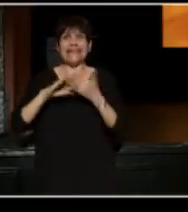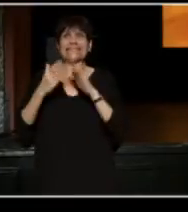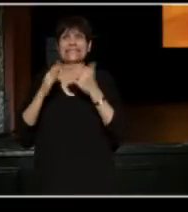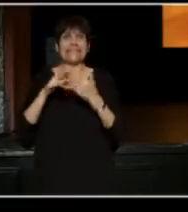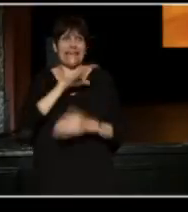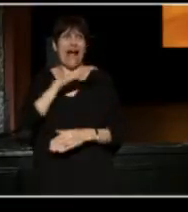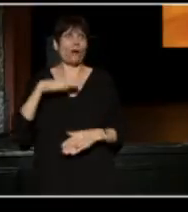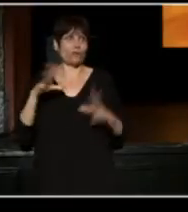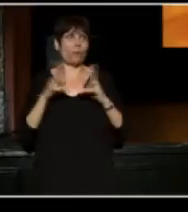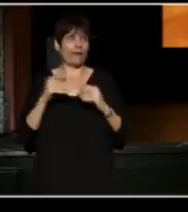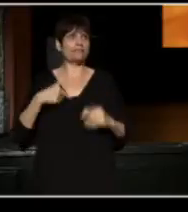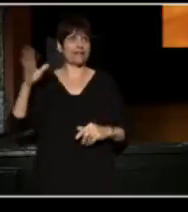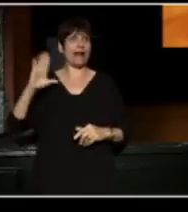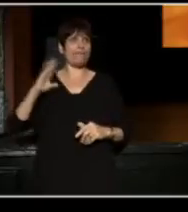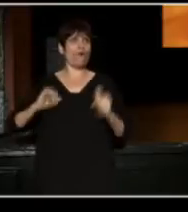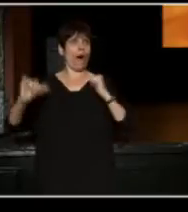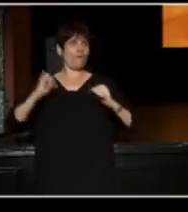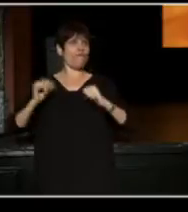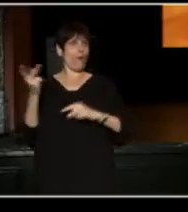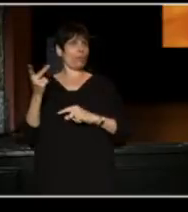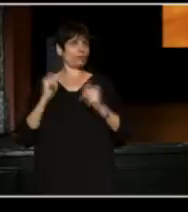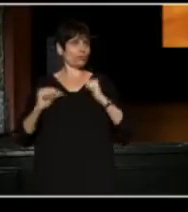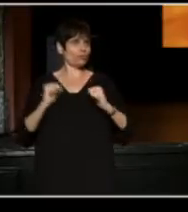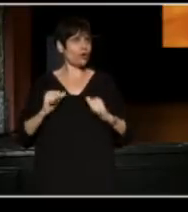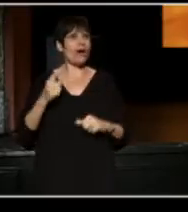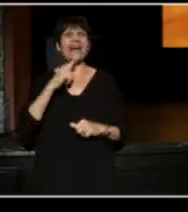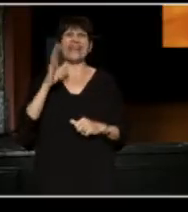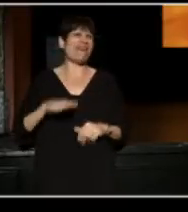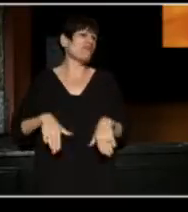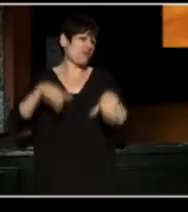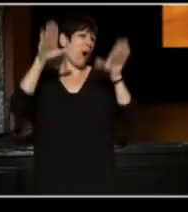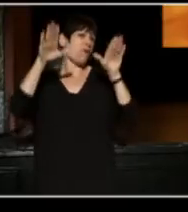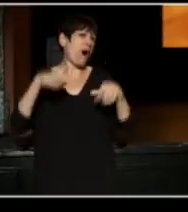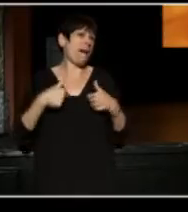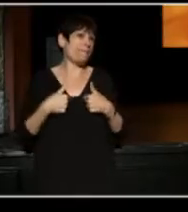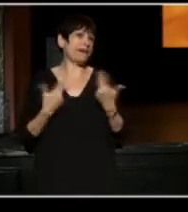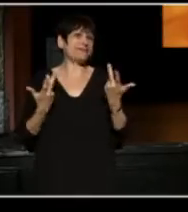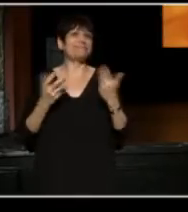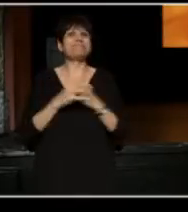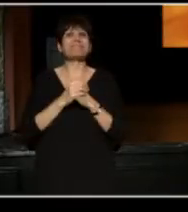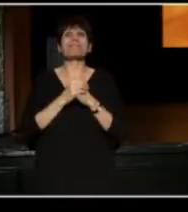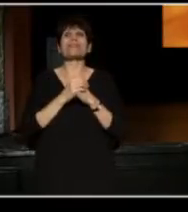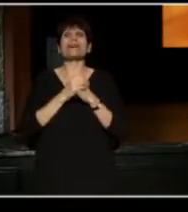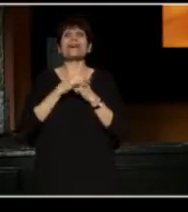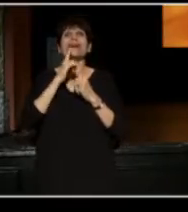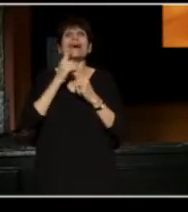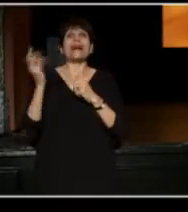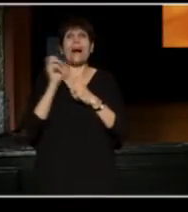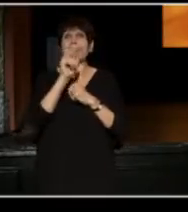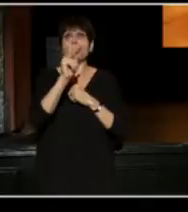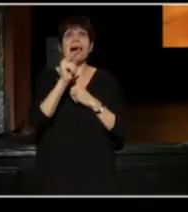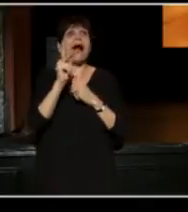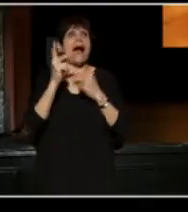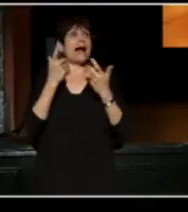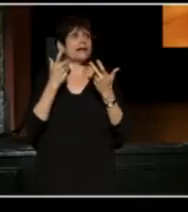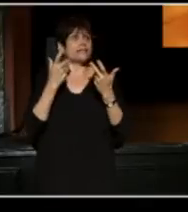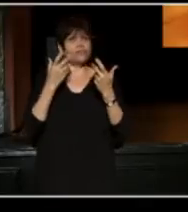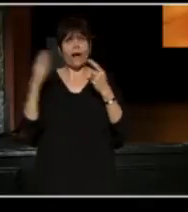because sometimes, my friends, you have to go a very long distance side of the way in order to come back a short distance correctly.